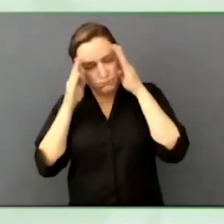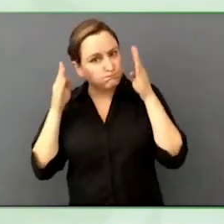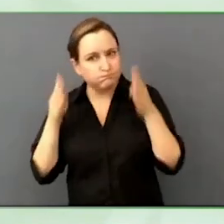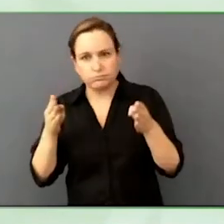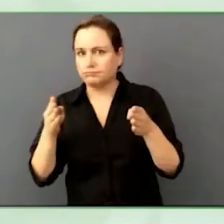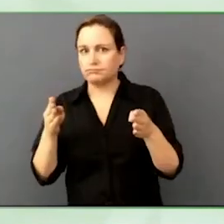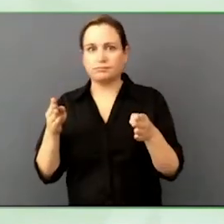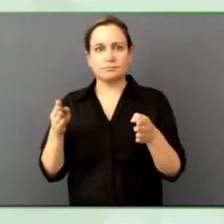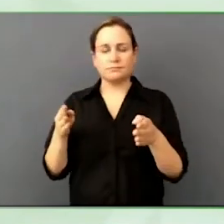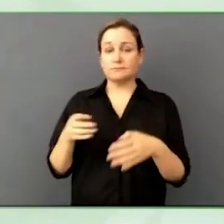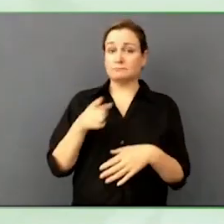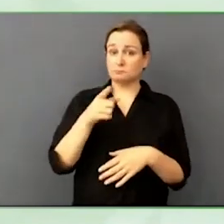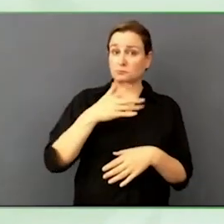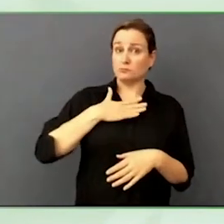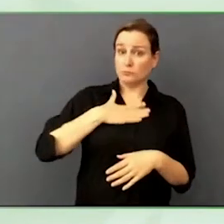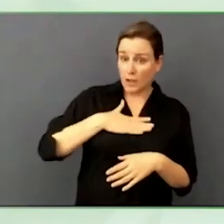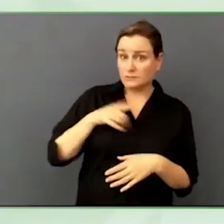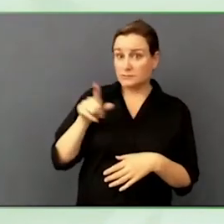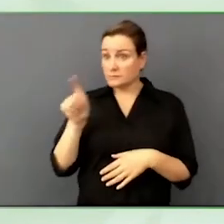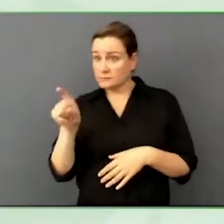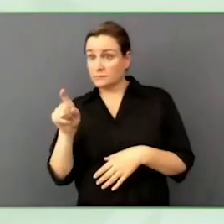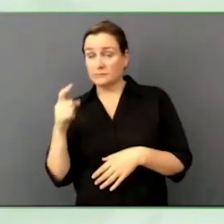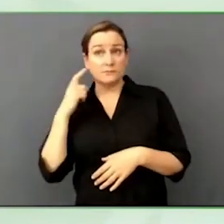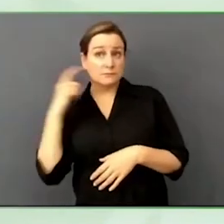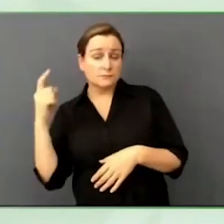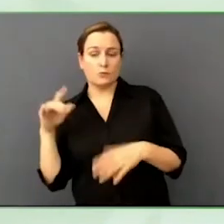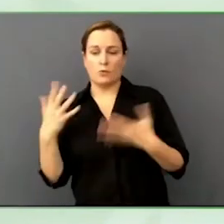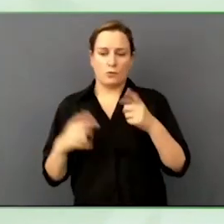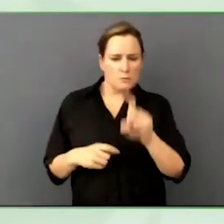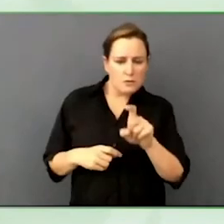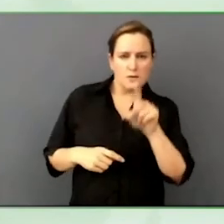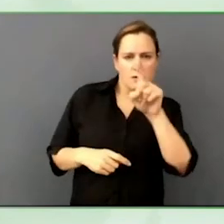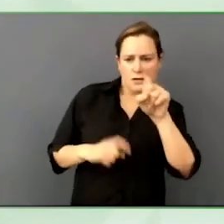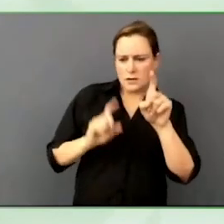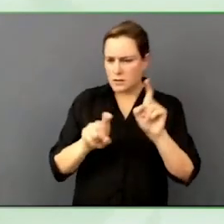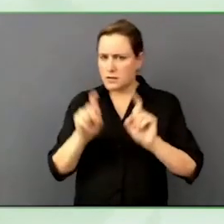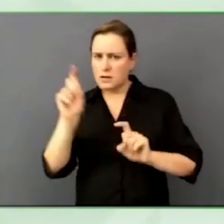But it gives you agency and power because it is a choice and not a necessity.